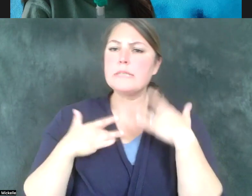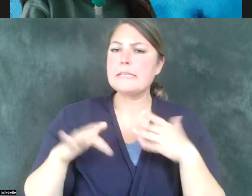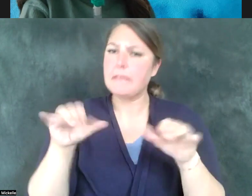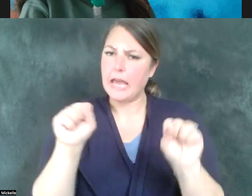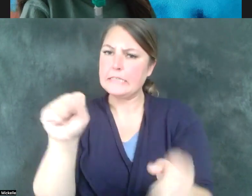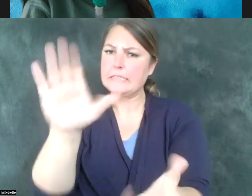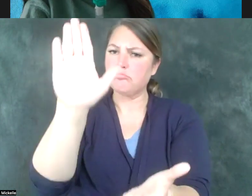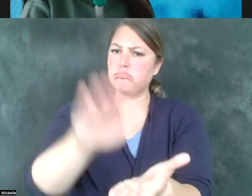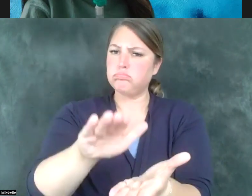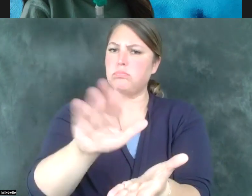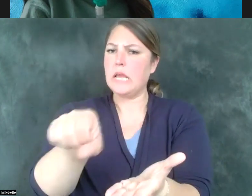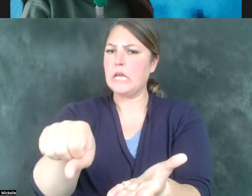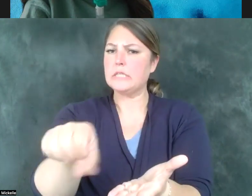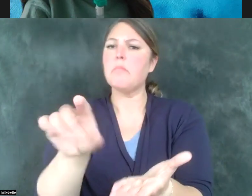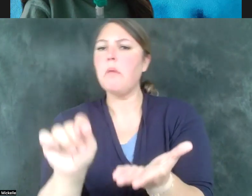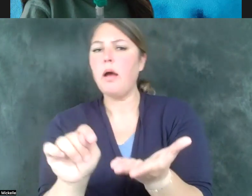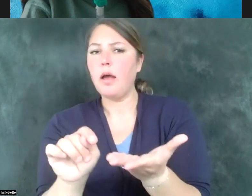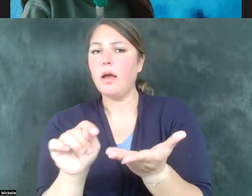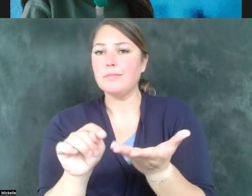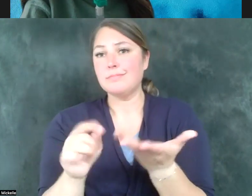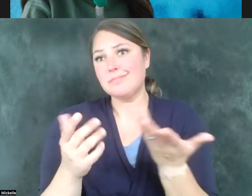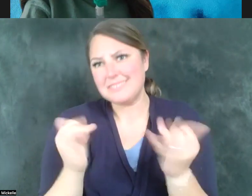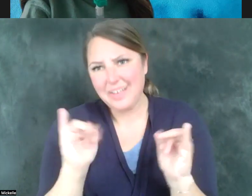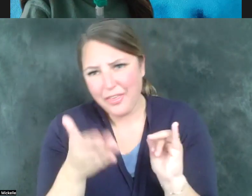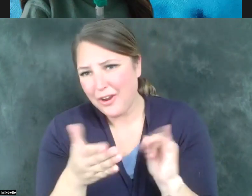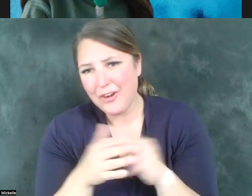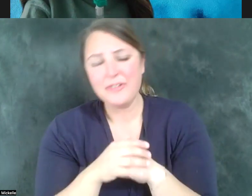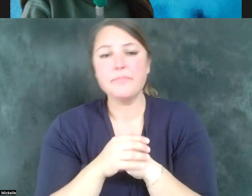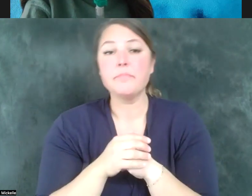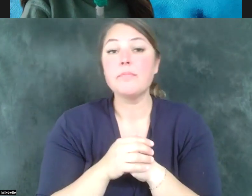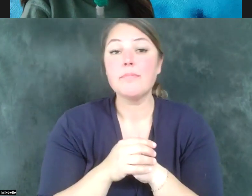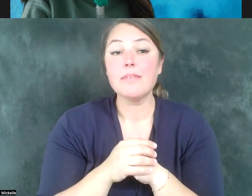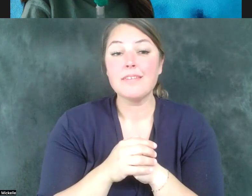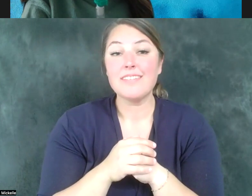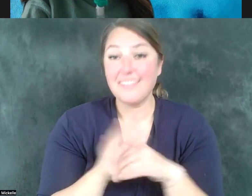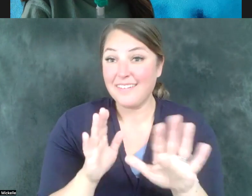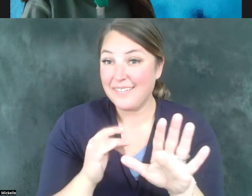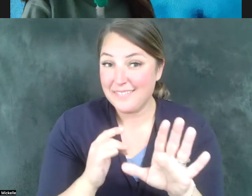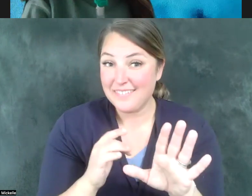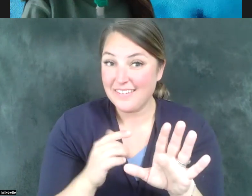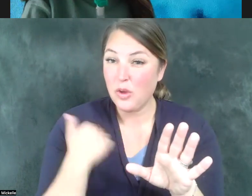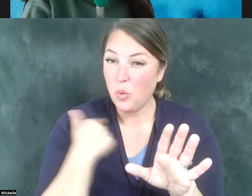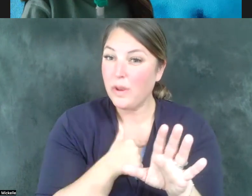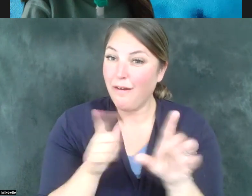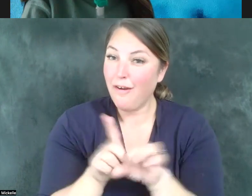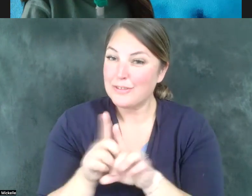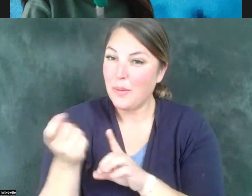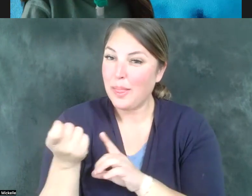individuals with disabilities. Two, I think it's also been, we've been sensitized to the fact that most of us